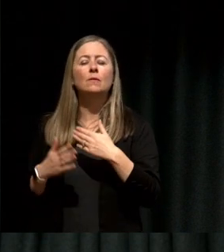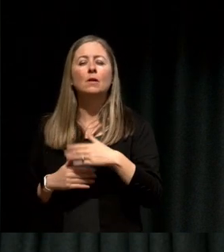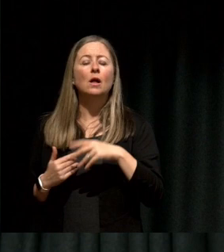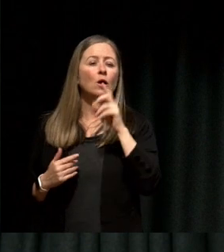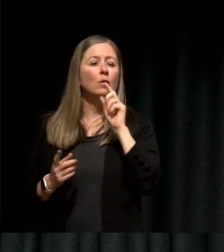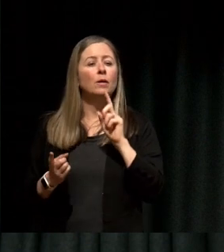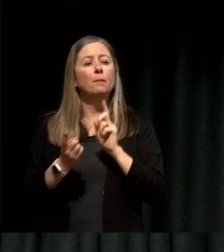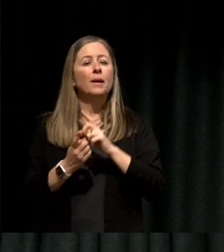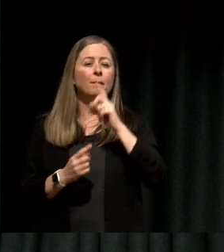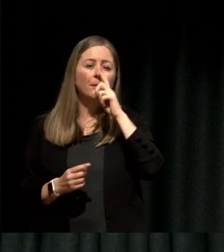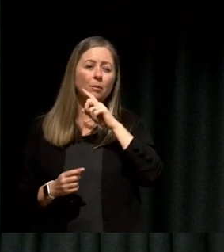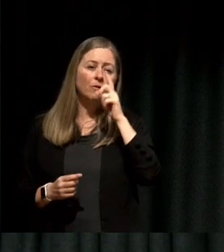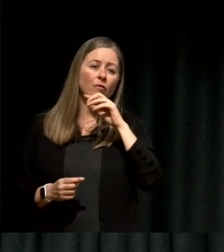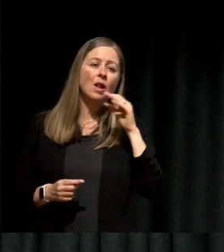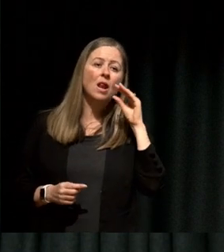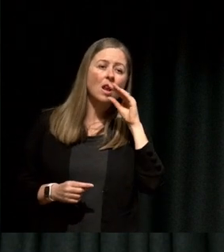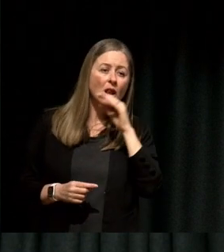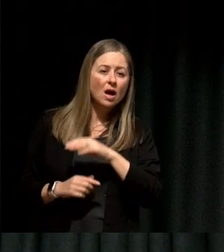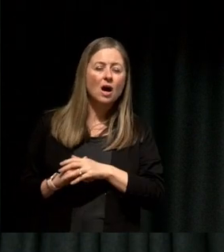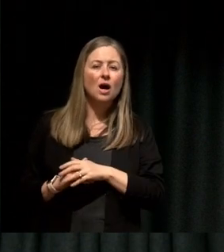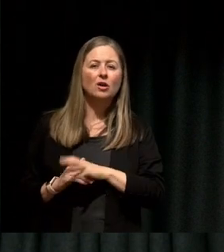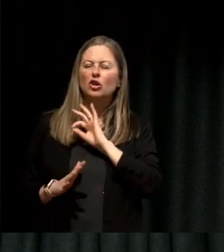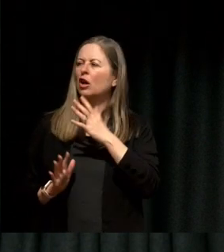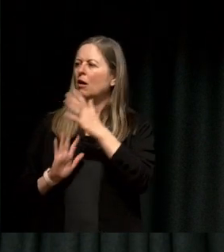I'm not saying say every bad thing that's ever happened to you or all the wrong things,